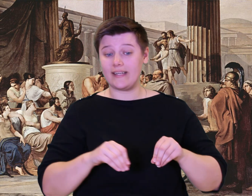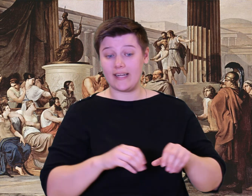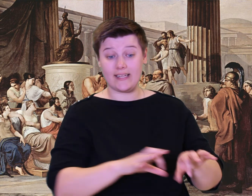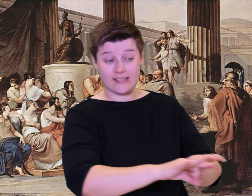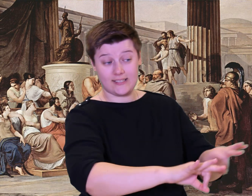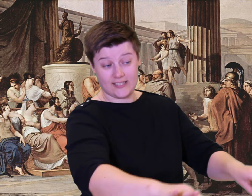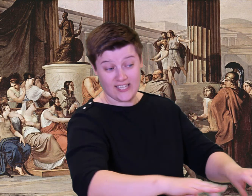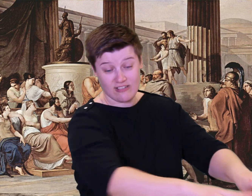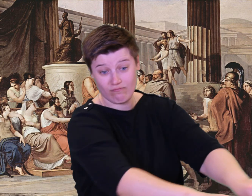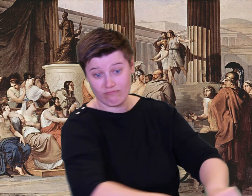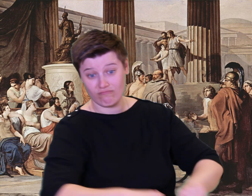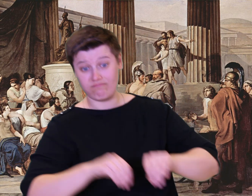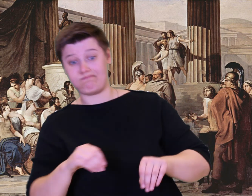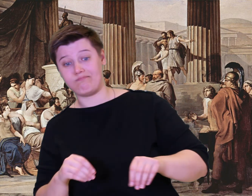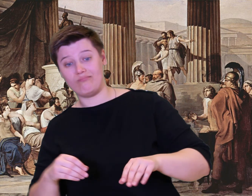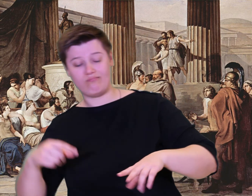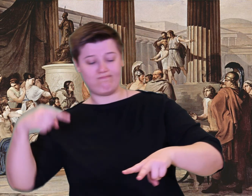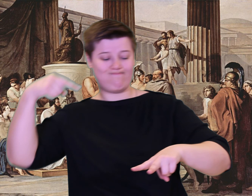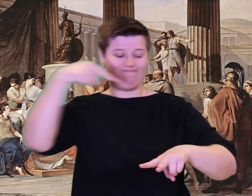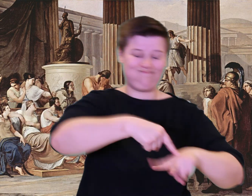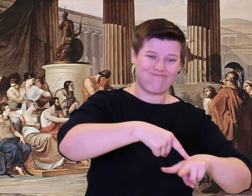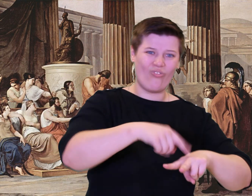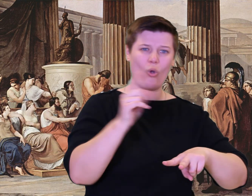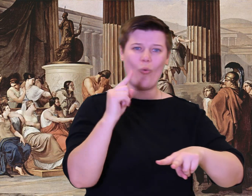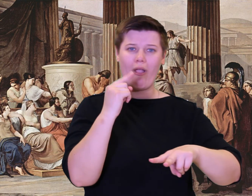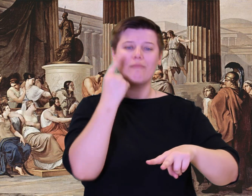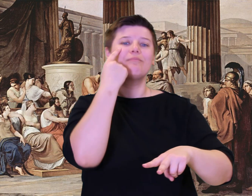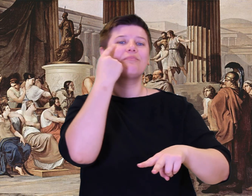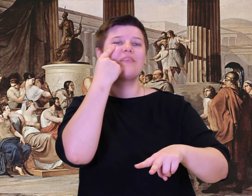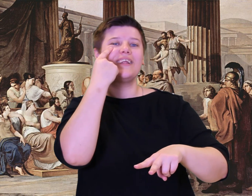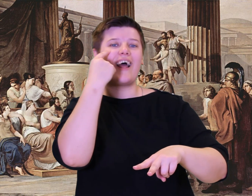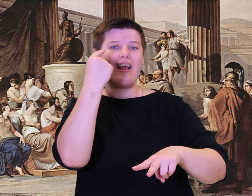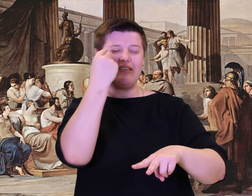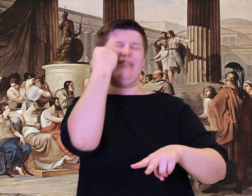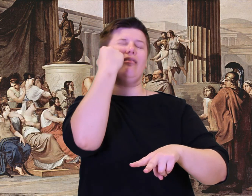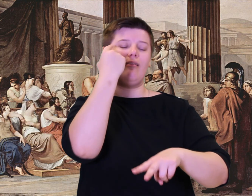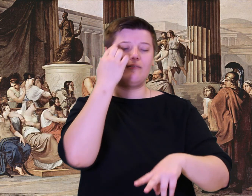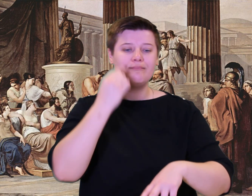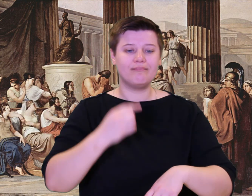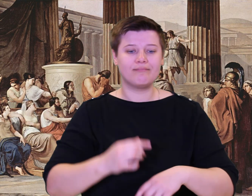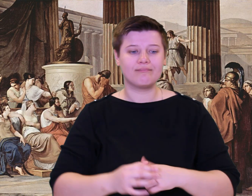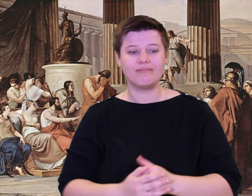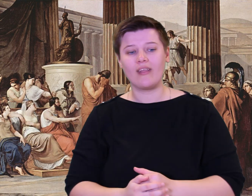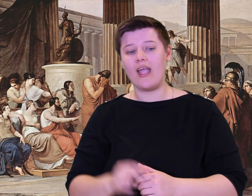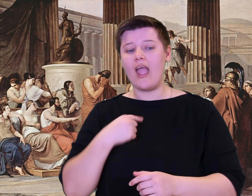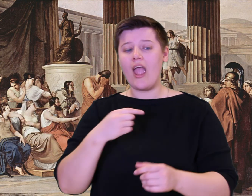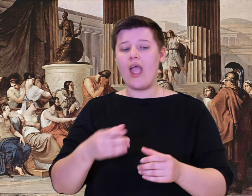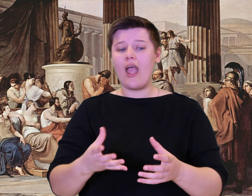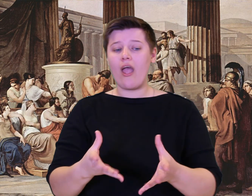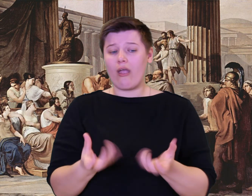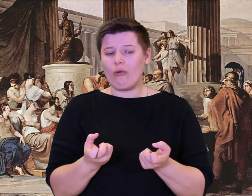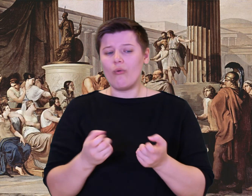and press it into his eye, when sweet sleep overtook him.